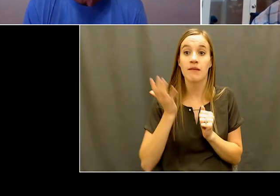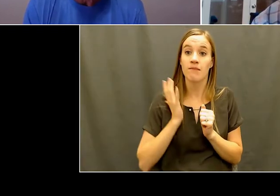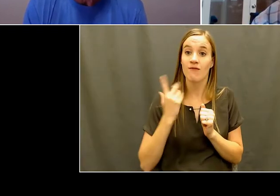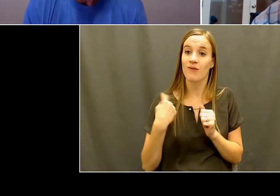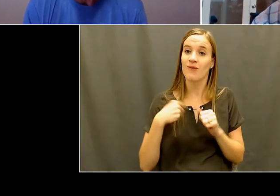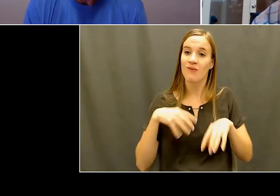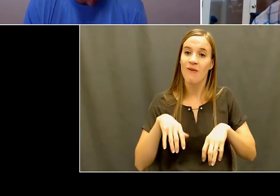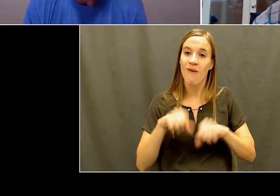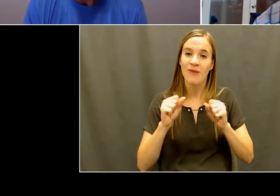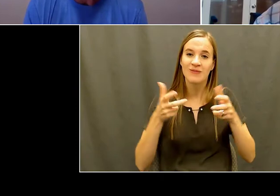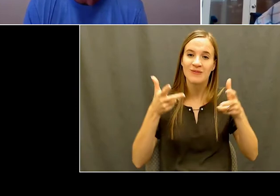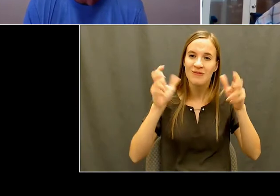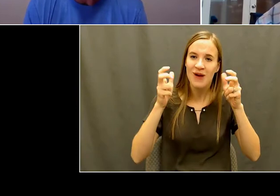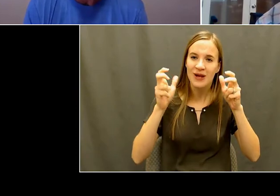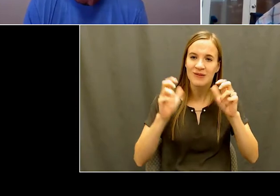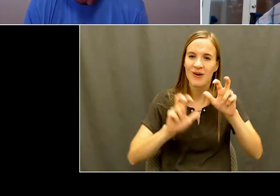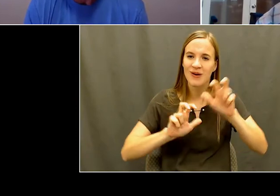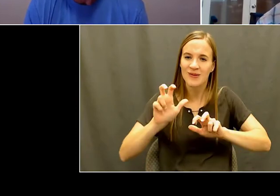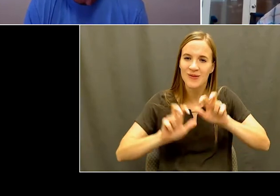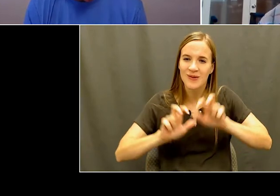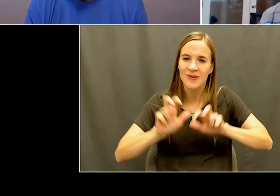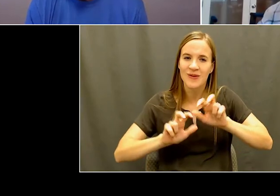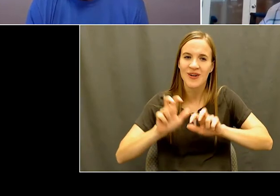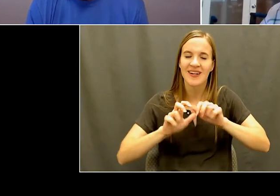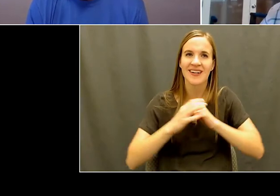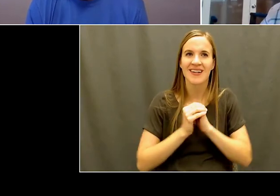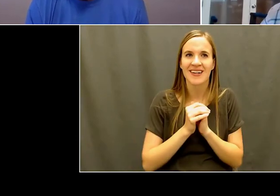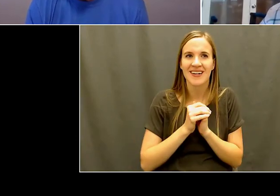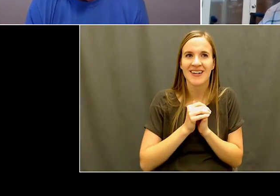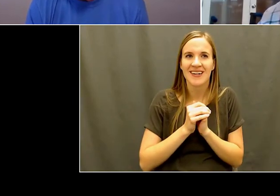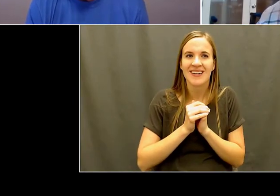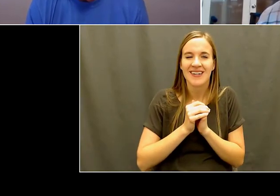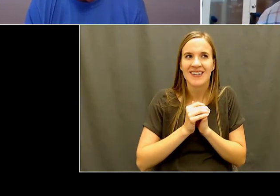center of the gym, and by this time camp was up, you know, we